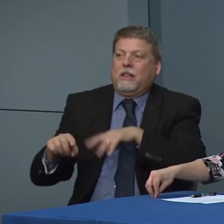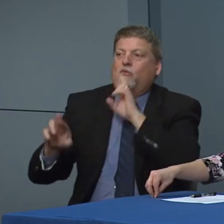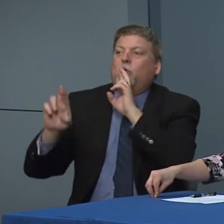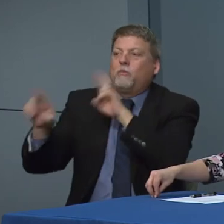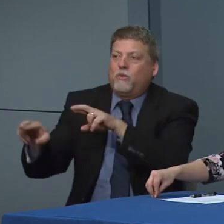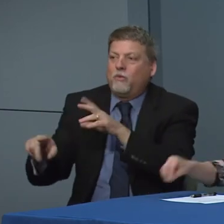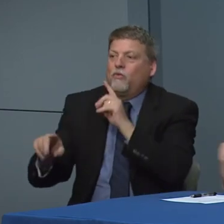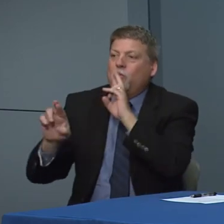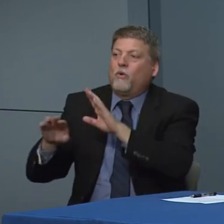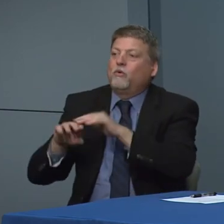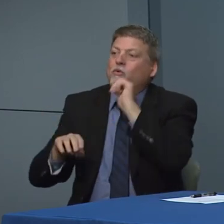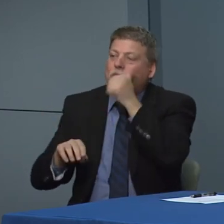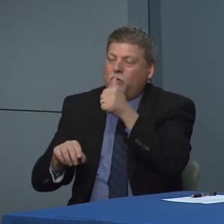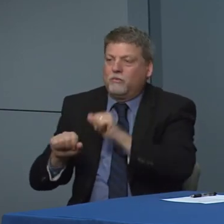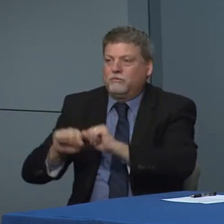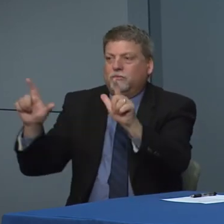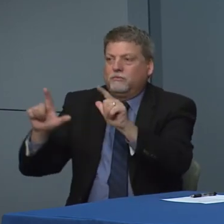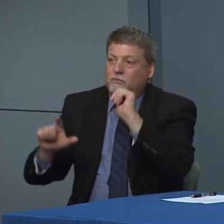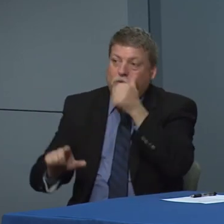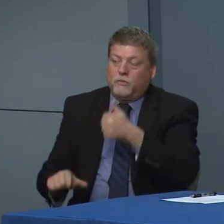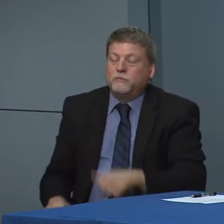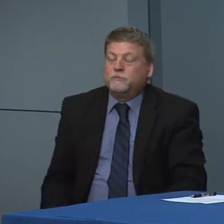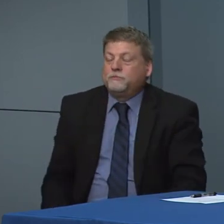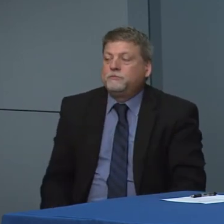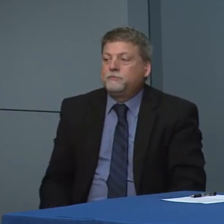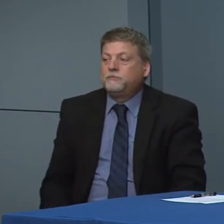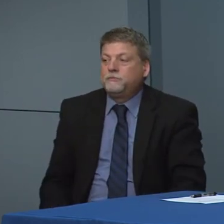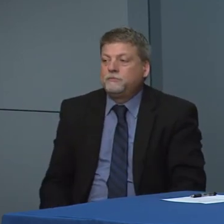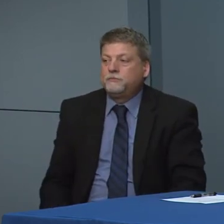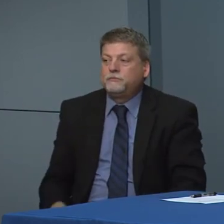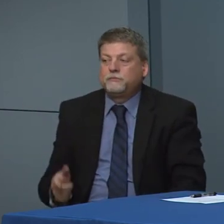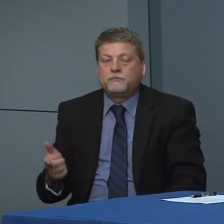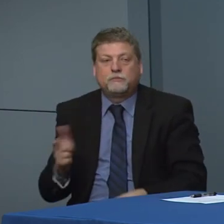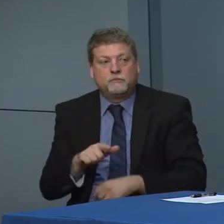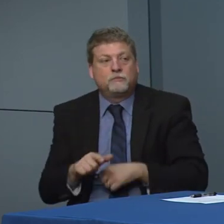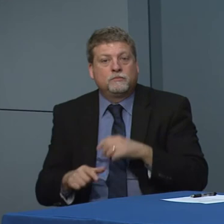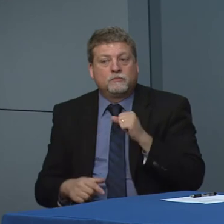today which is why it will show up for tomorrow. It will show.